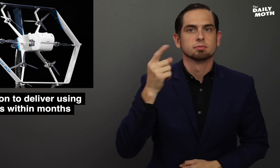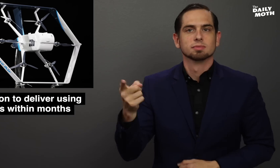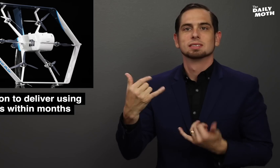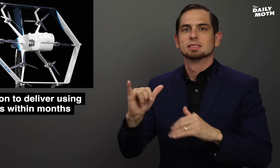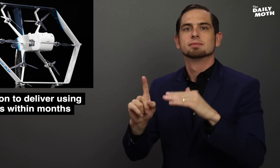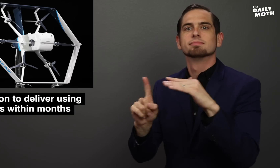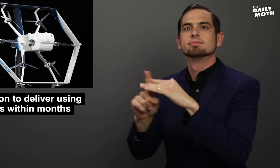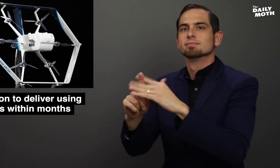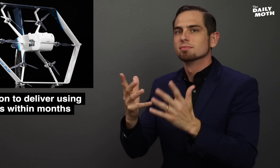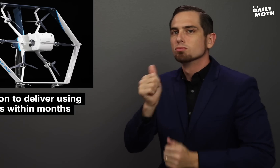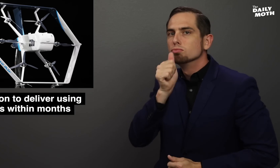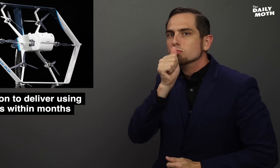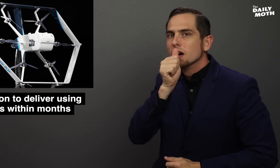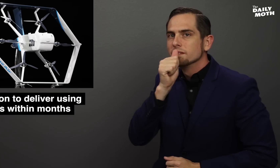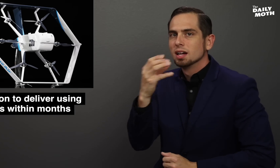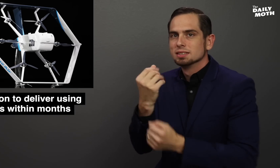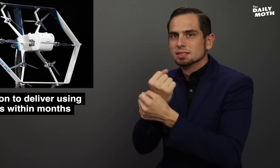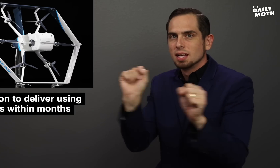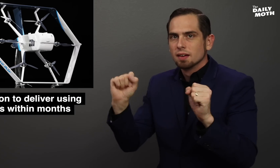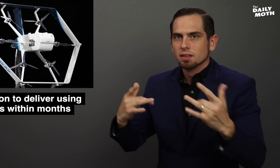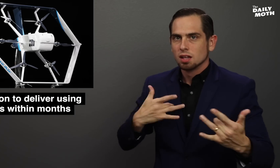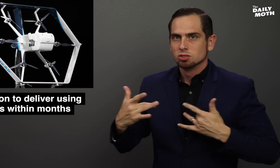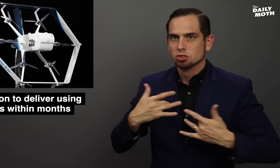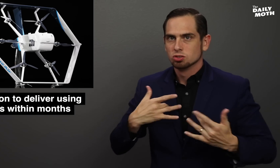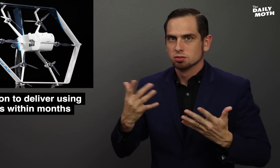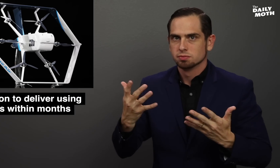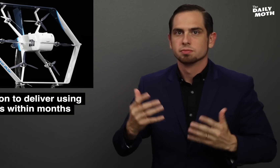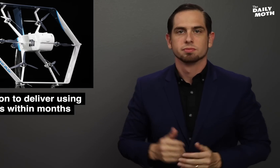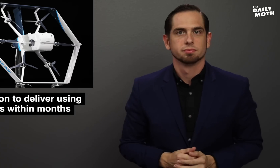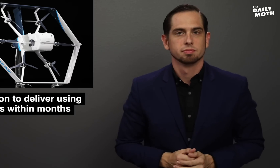it raises privacy and safety concerns.